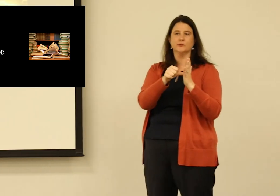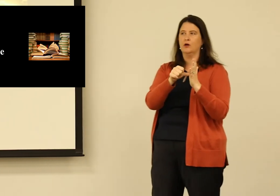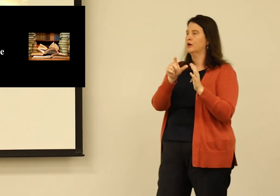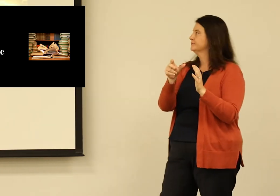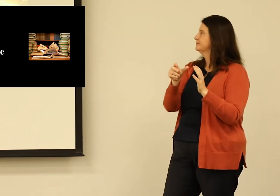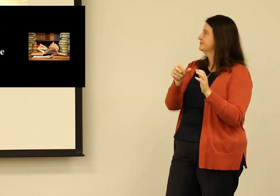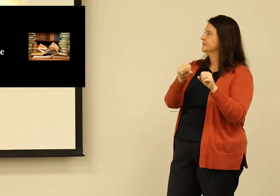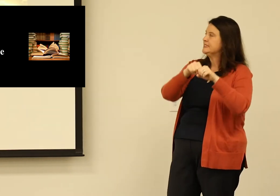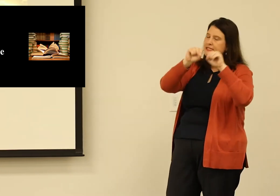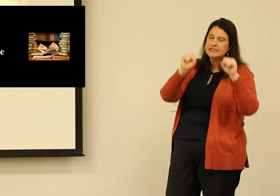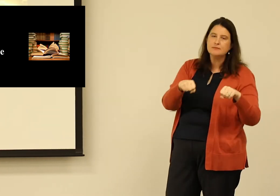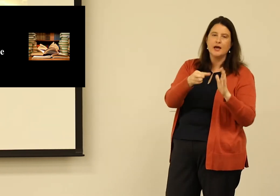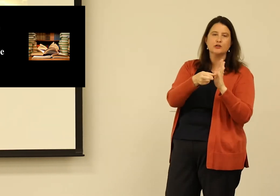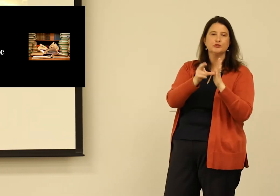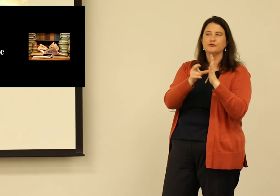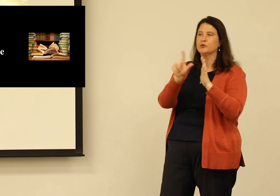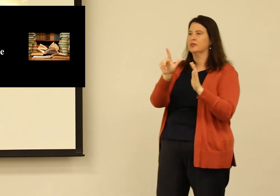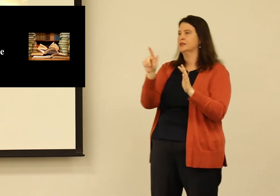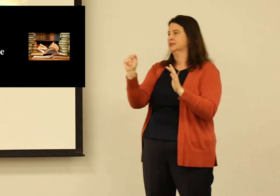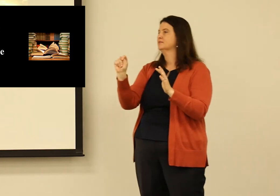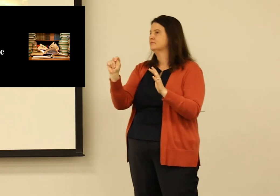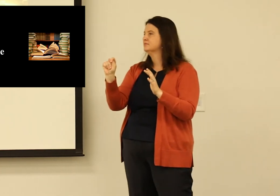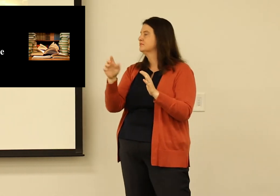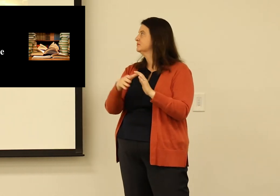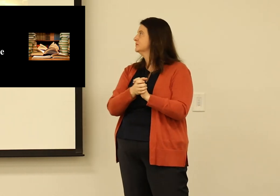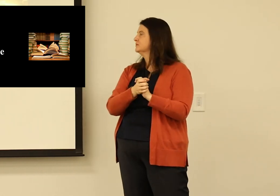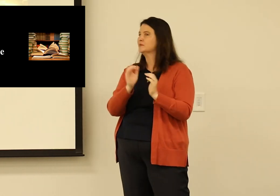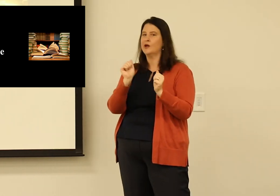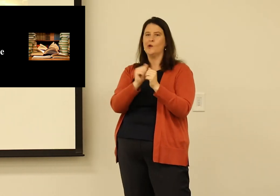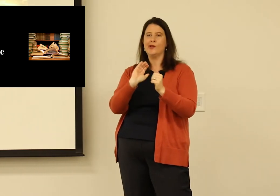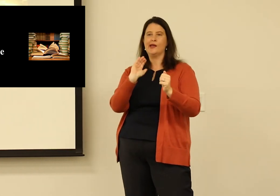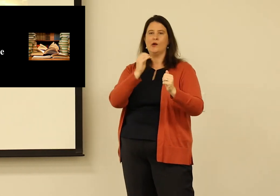So our team really made an emphasis to do a systematic review of the literature